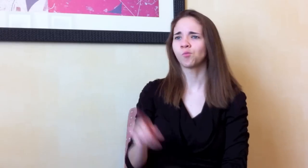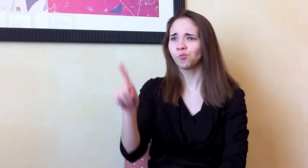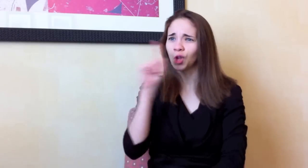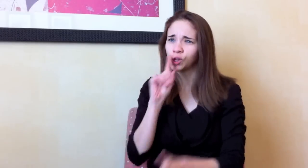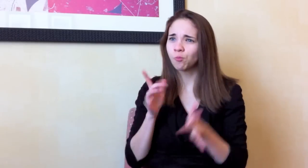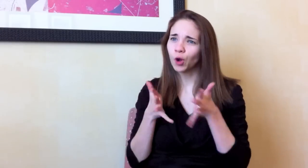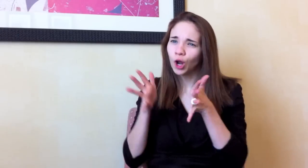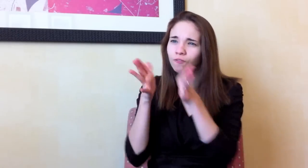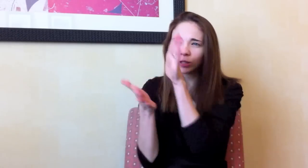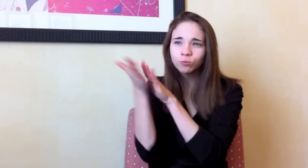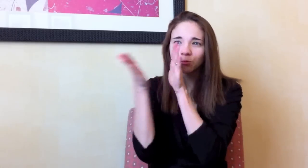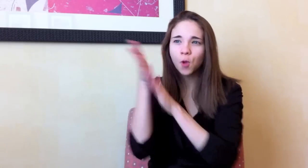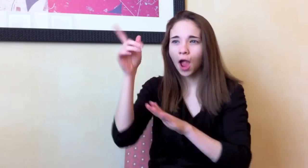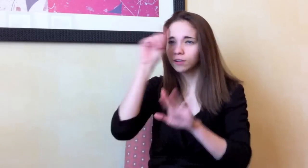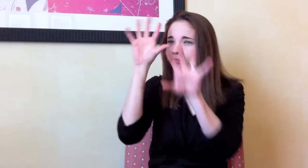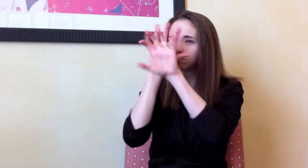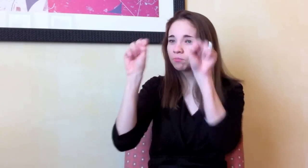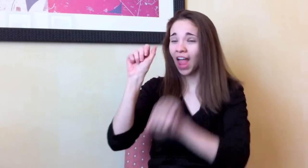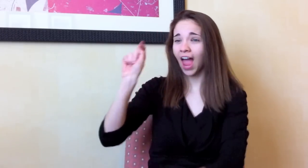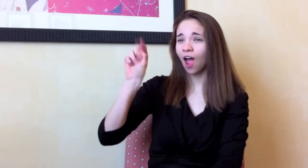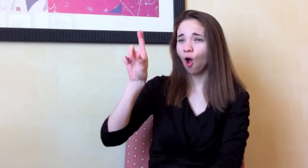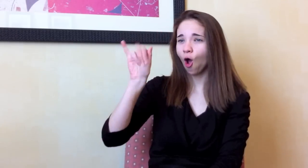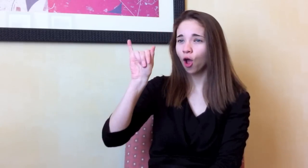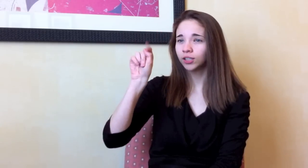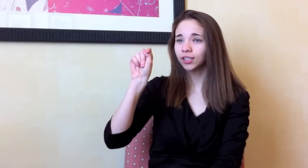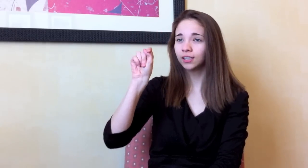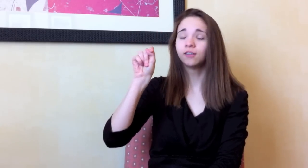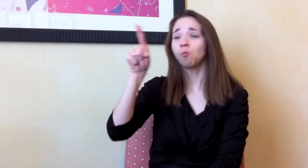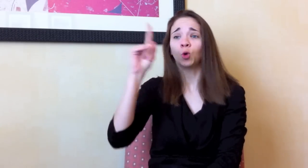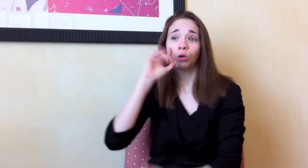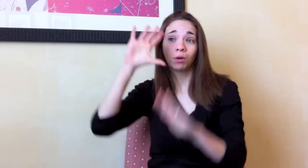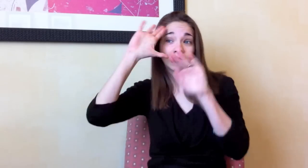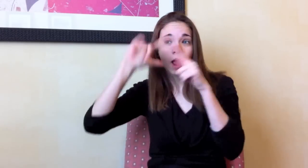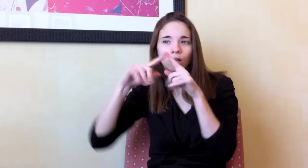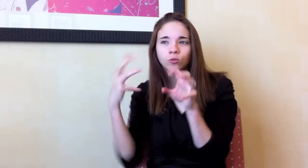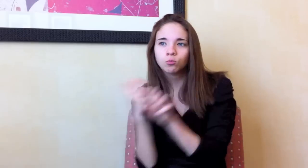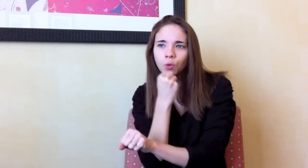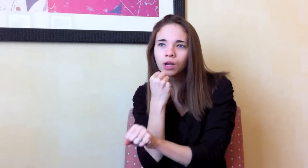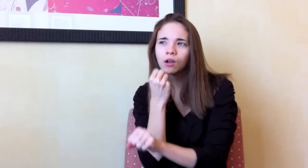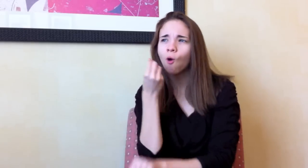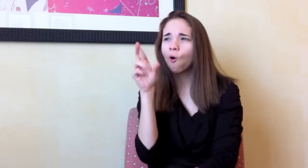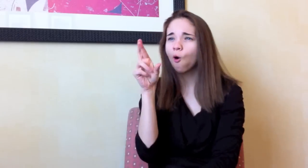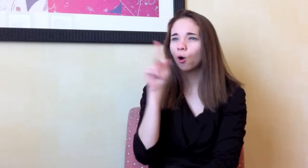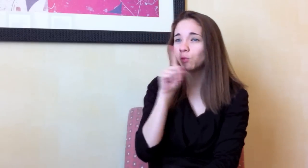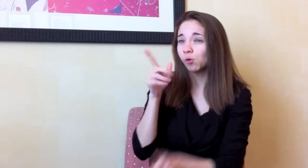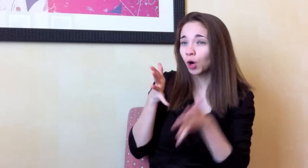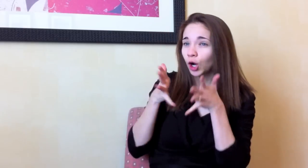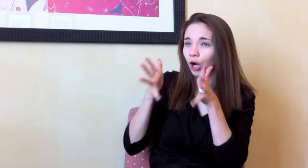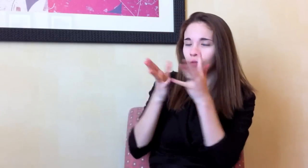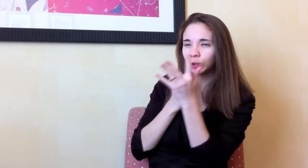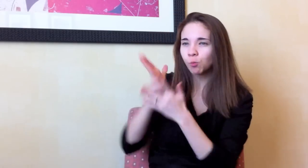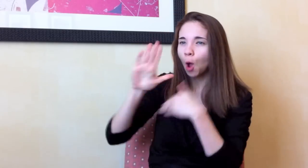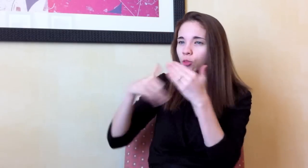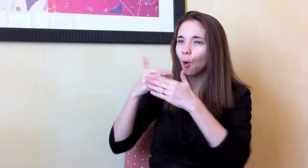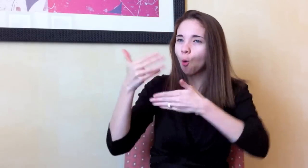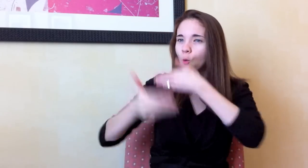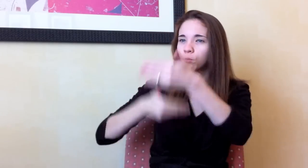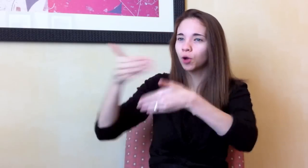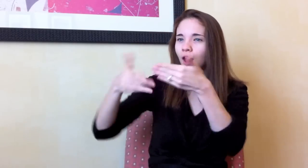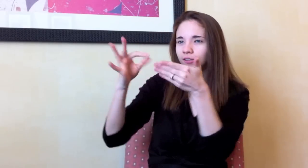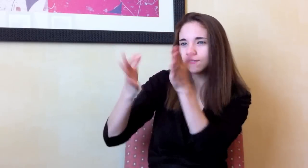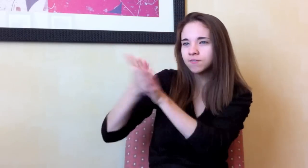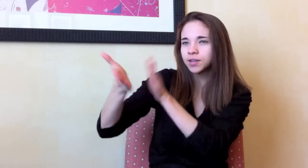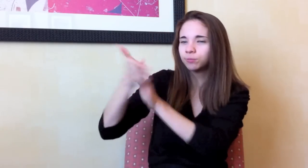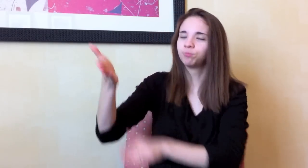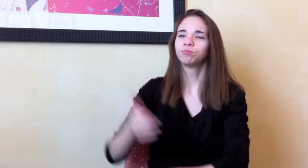Were you nervous running for President at RIT? Were you expecting to win? Were you nervous throughout the thing?